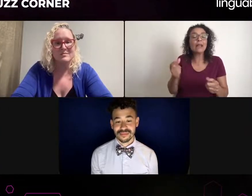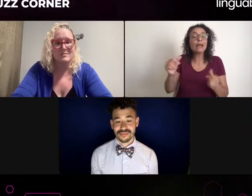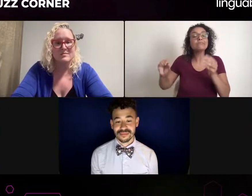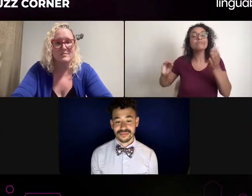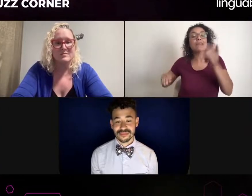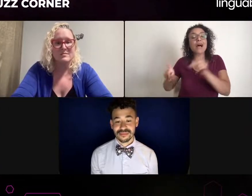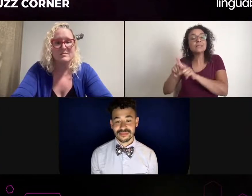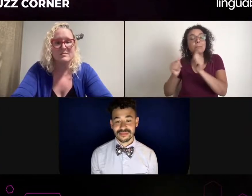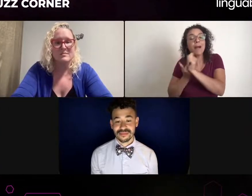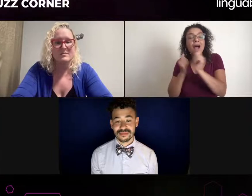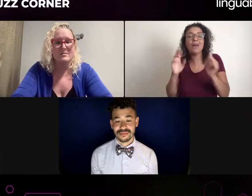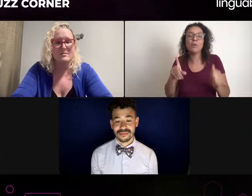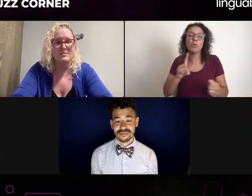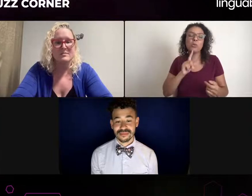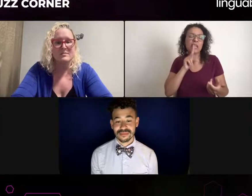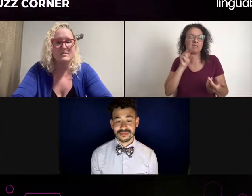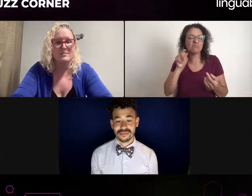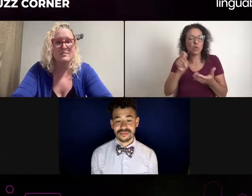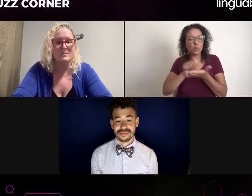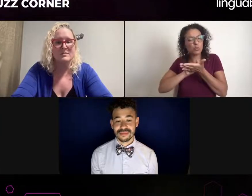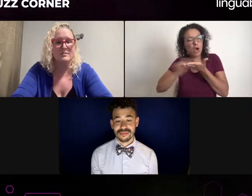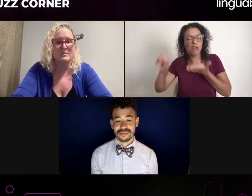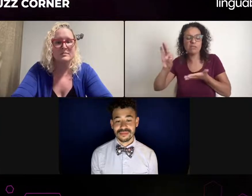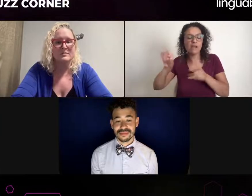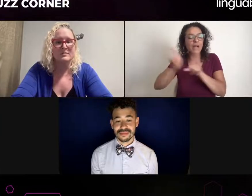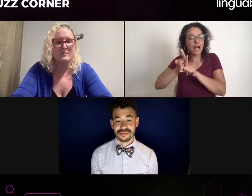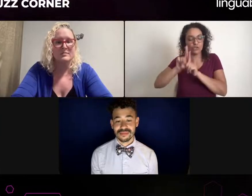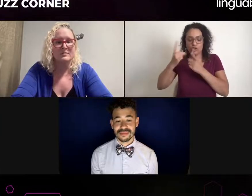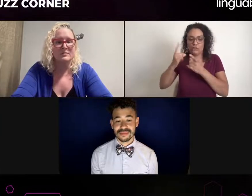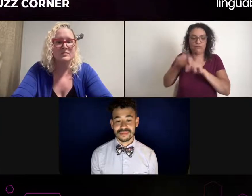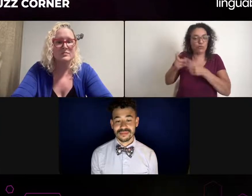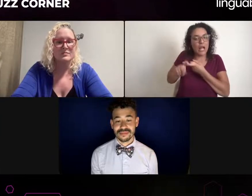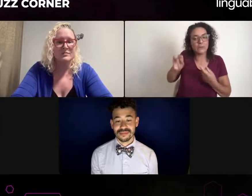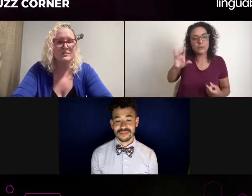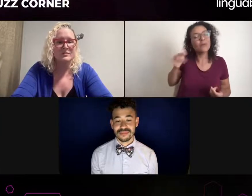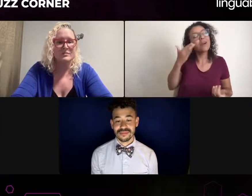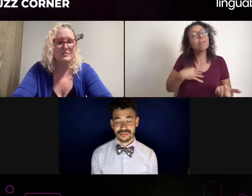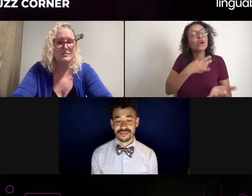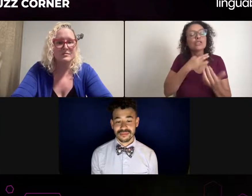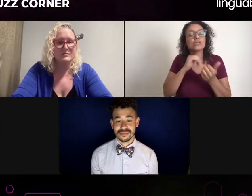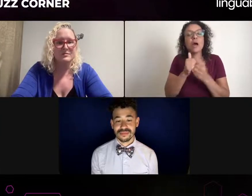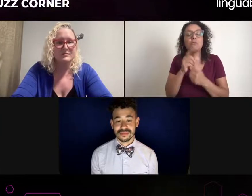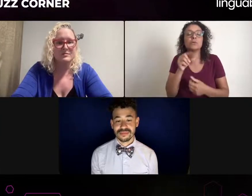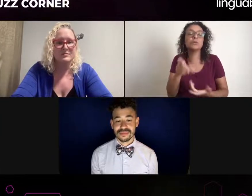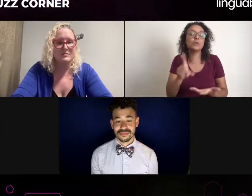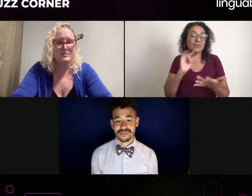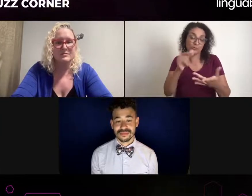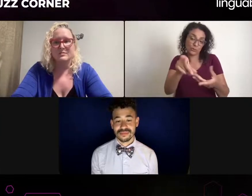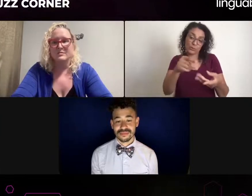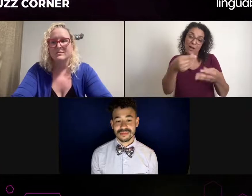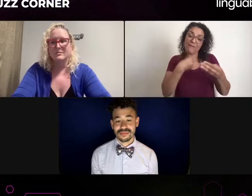If it's monotone, don't put that on him." And then the whole the whole room was like, "oh, wow, that's so great."